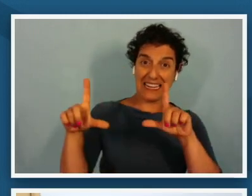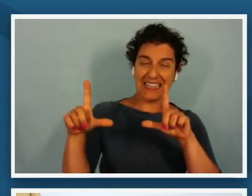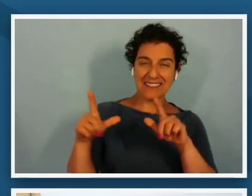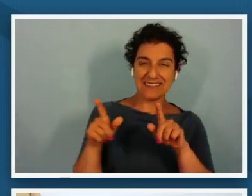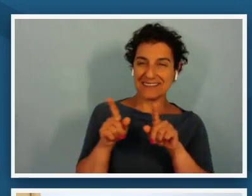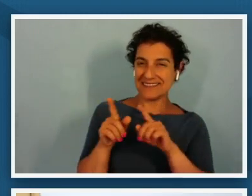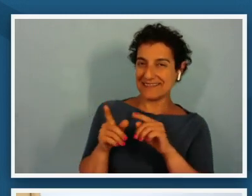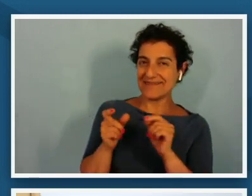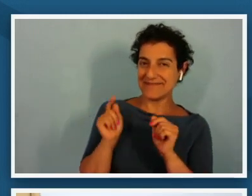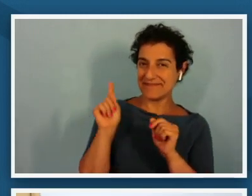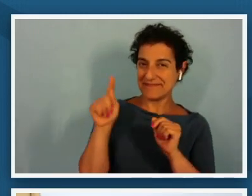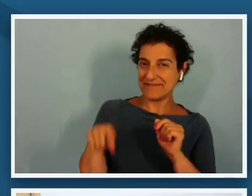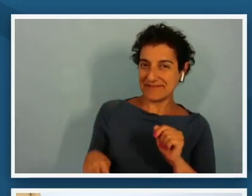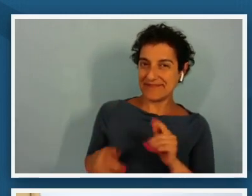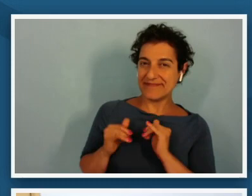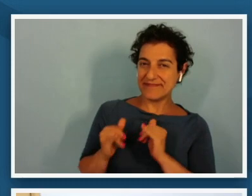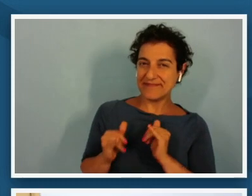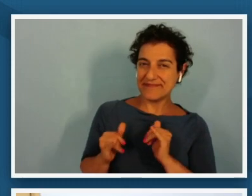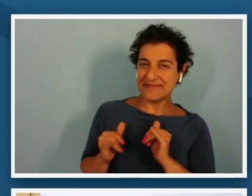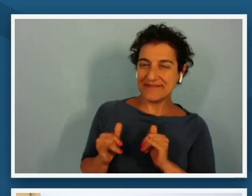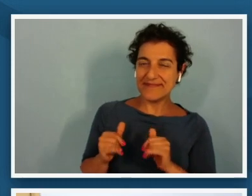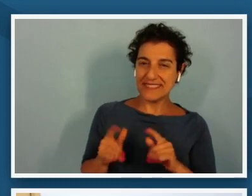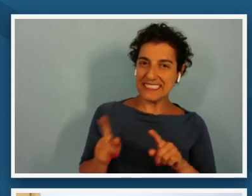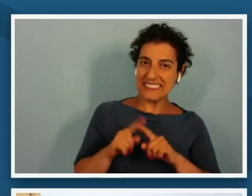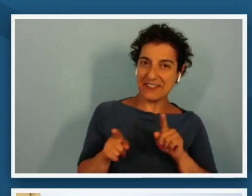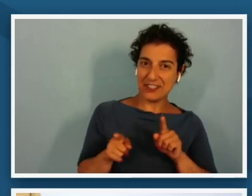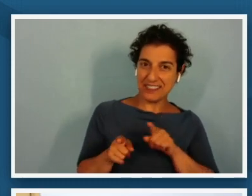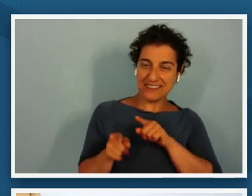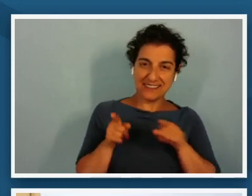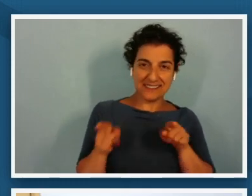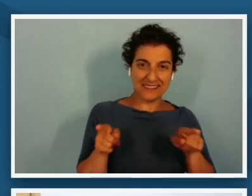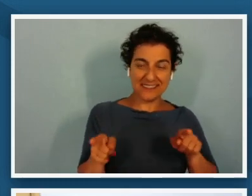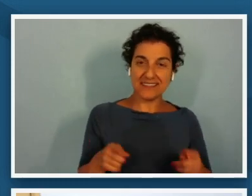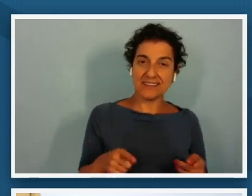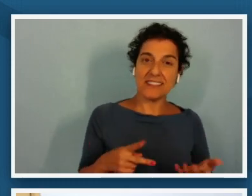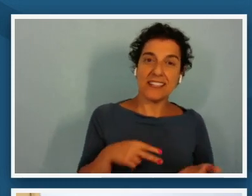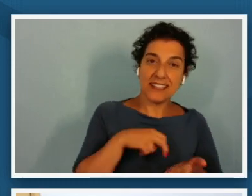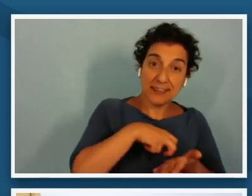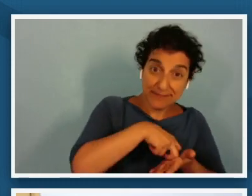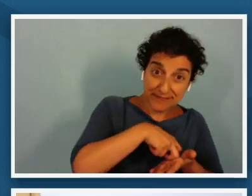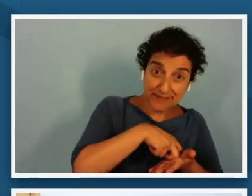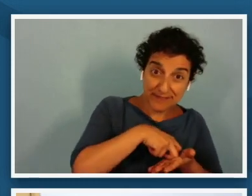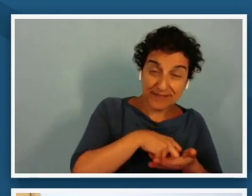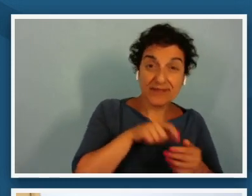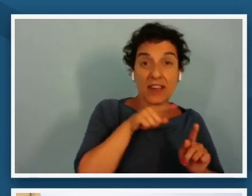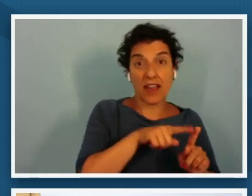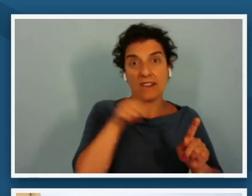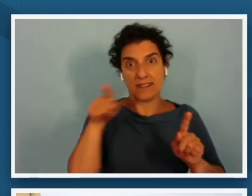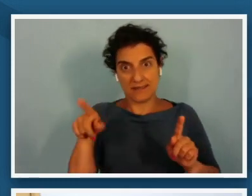comments about the difference between his posture and 62 and then the 2020